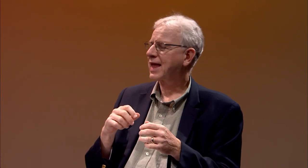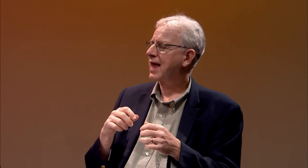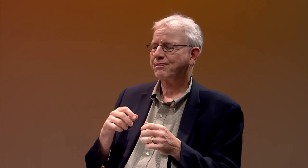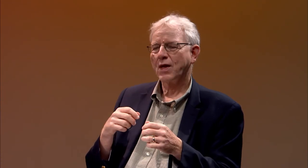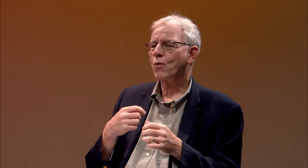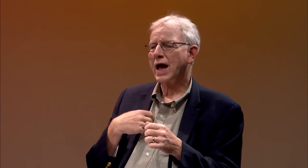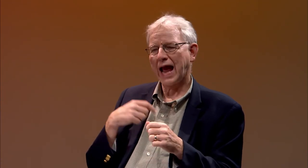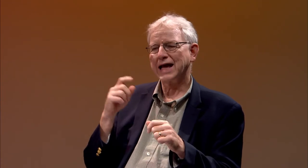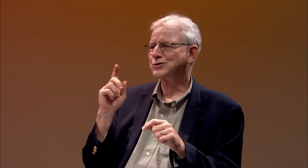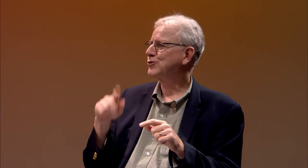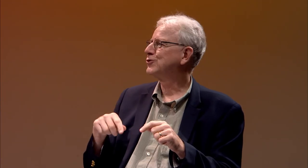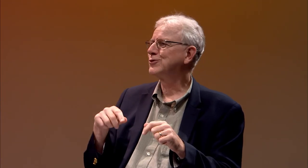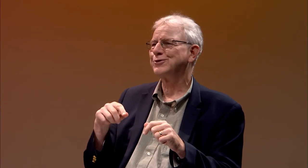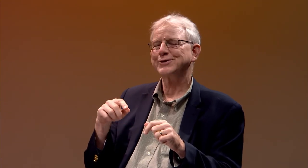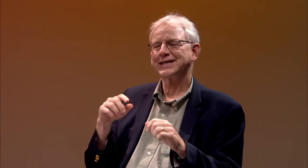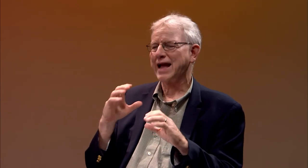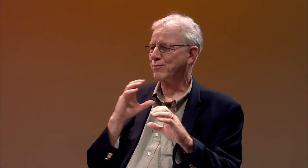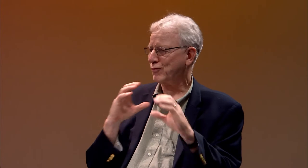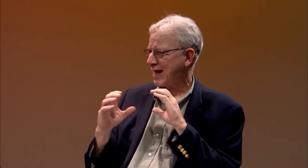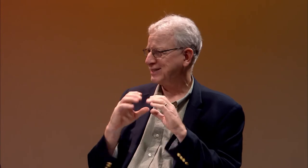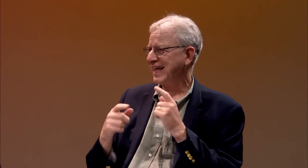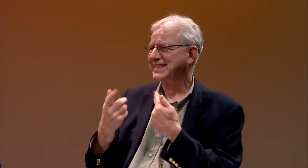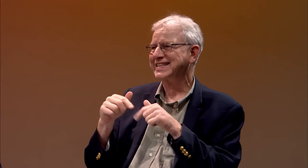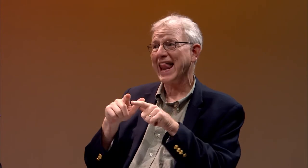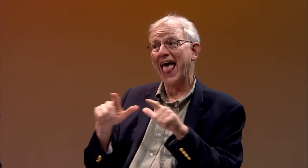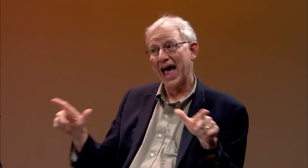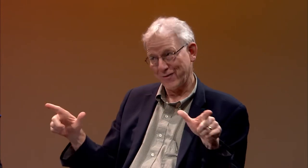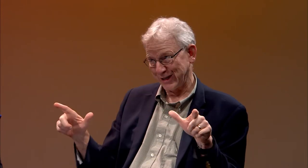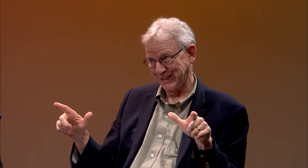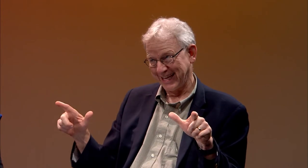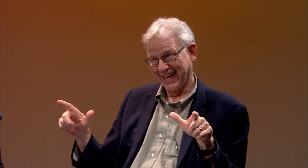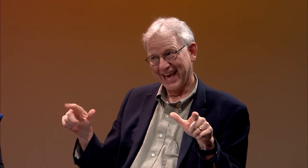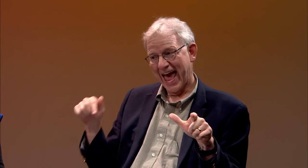and I told them that they would need to communicate in sign language at home